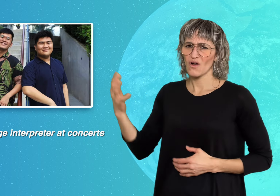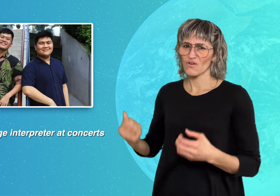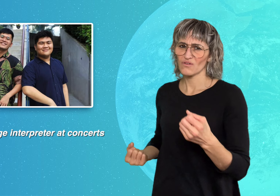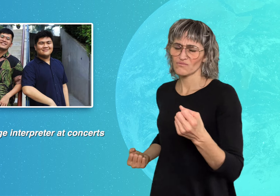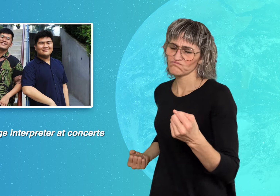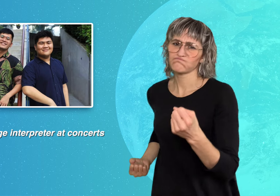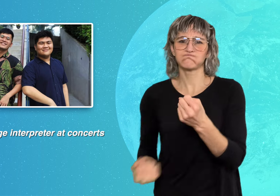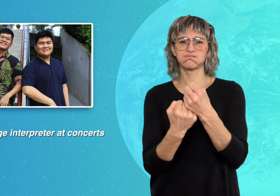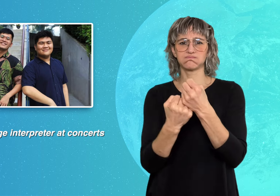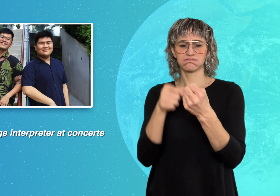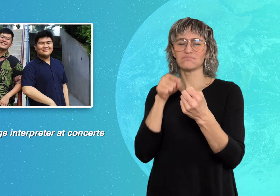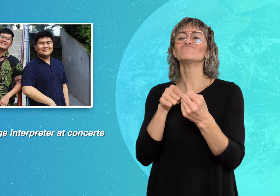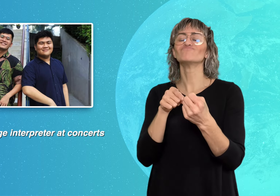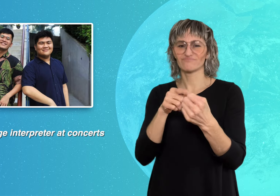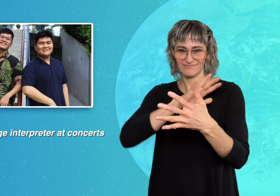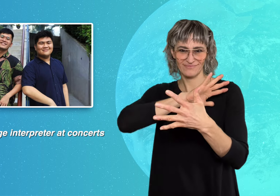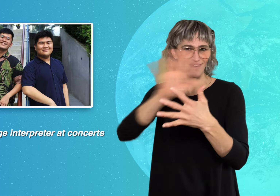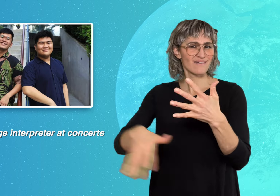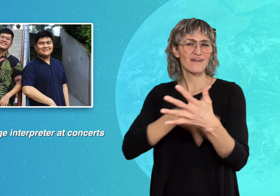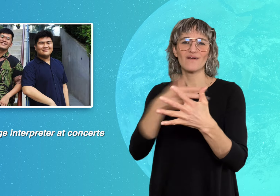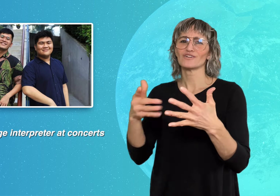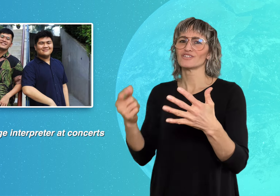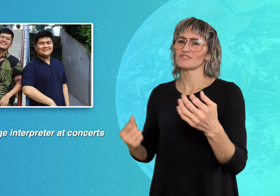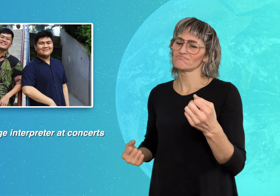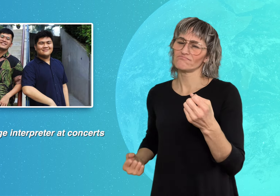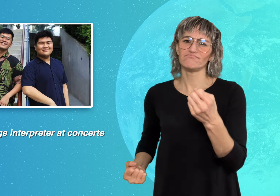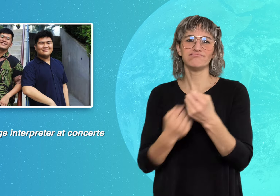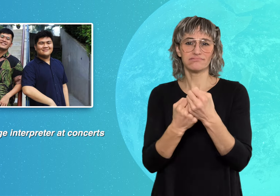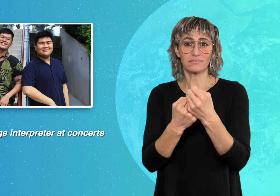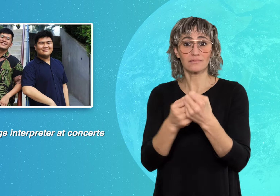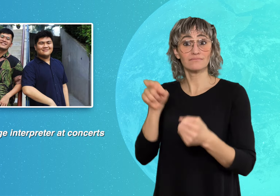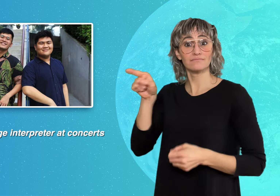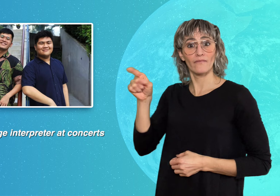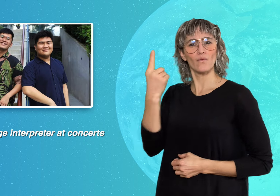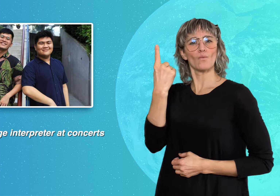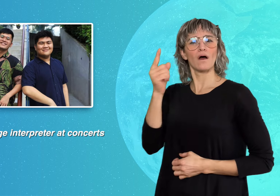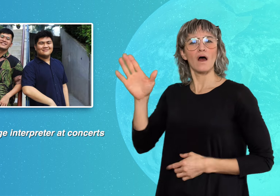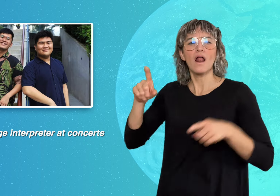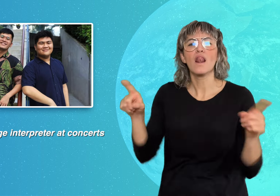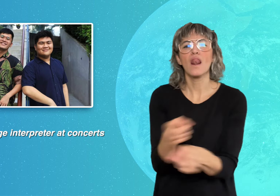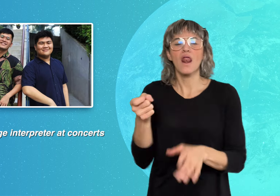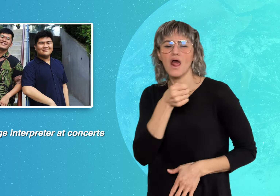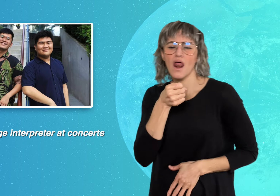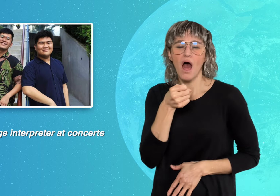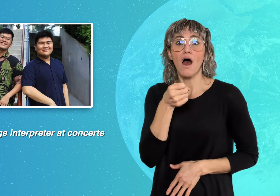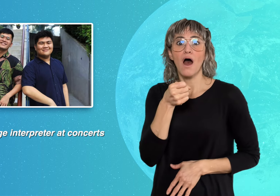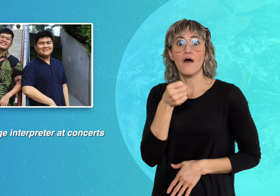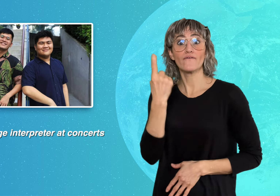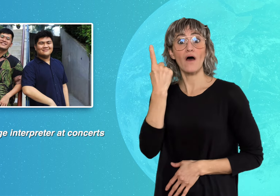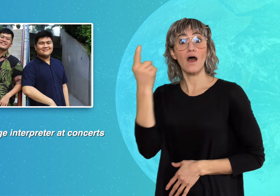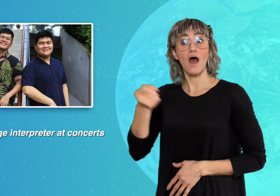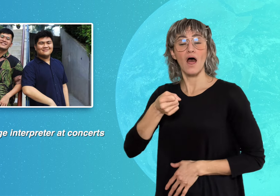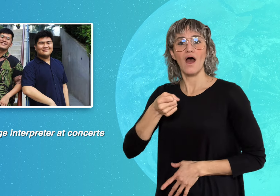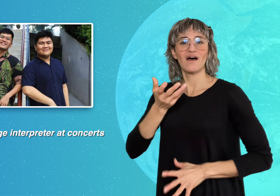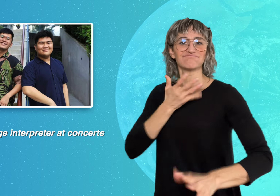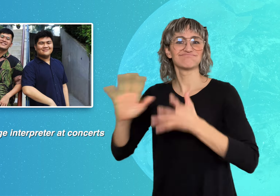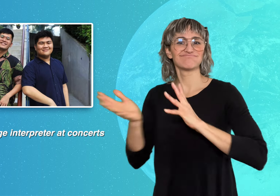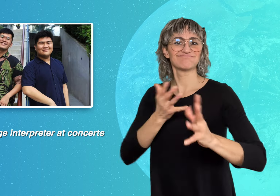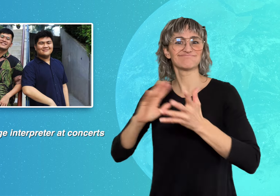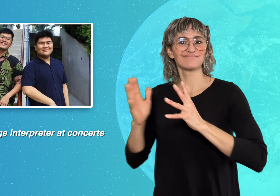even signed during one of their songs. Coldplay has previously